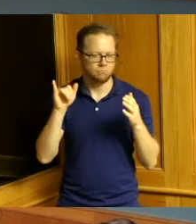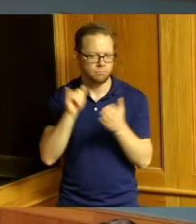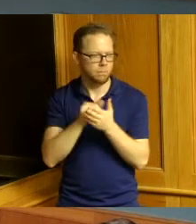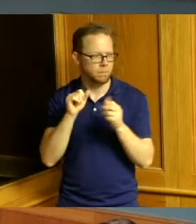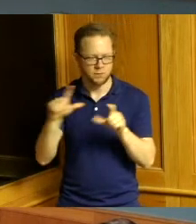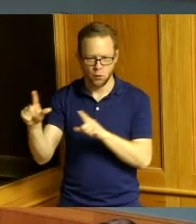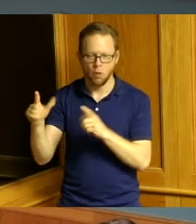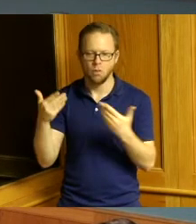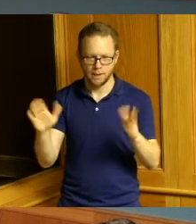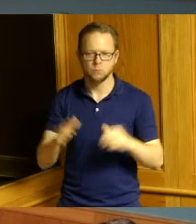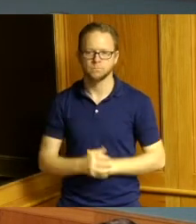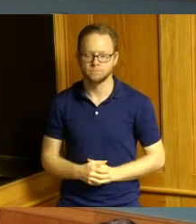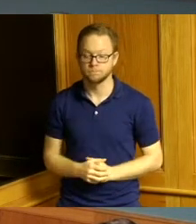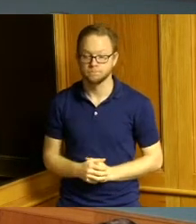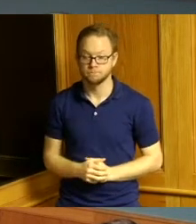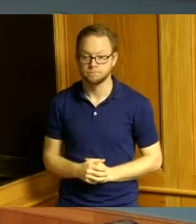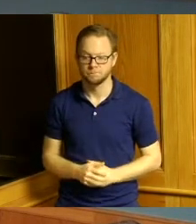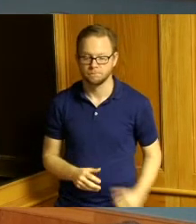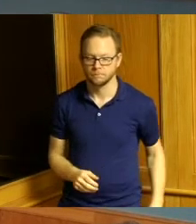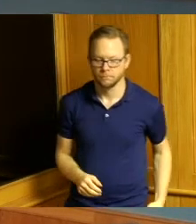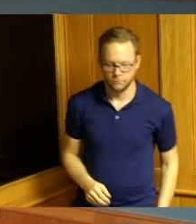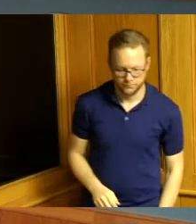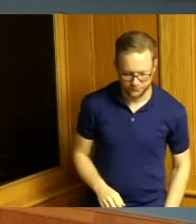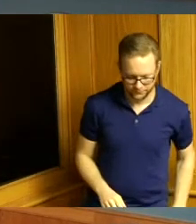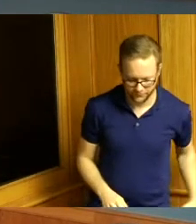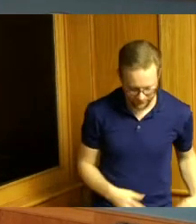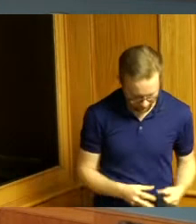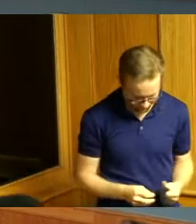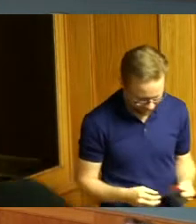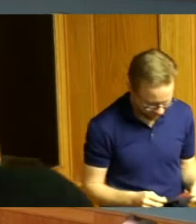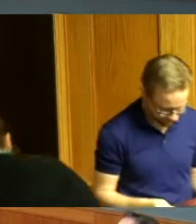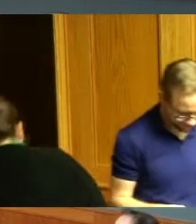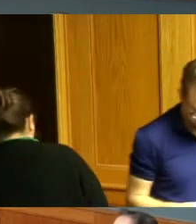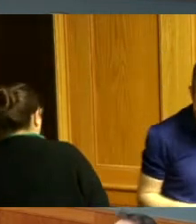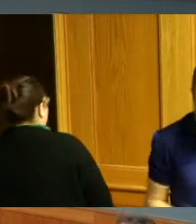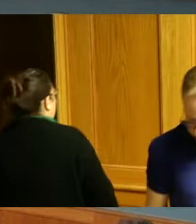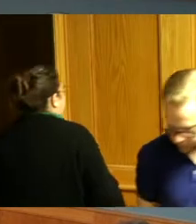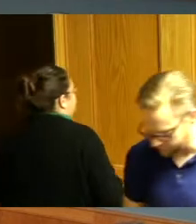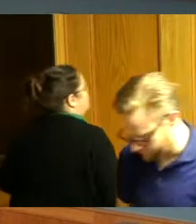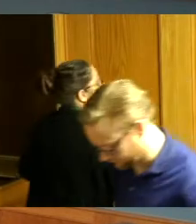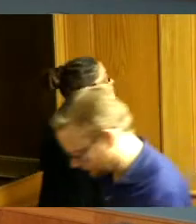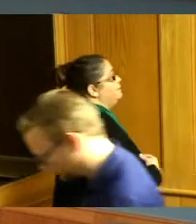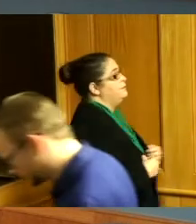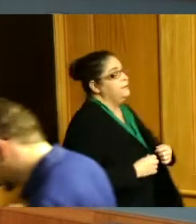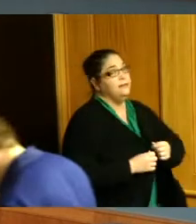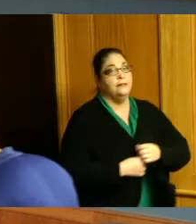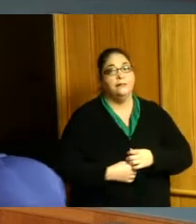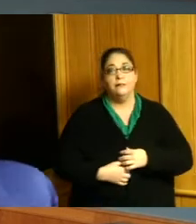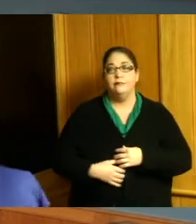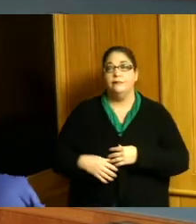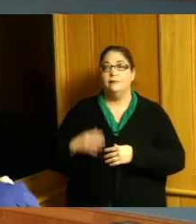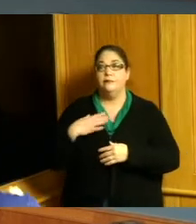thank you very much as this is our first official meeting I guess business meeting